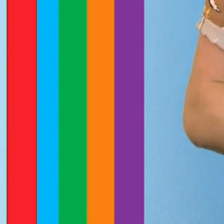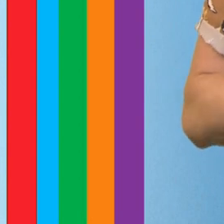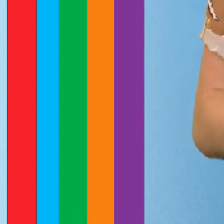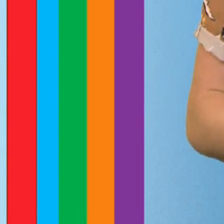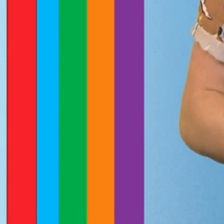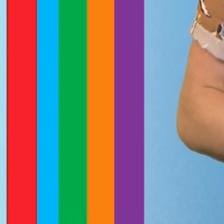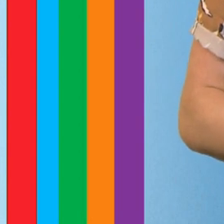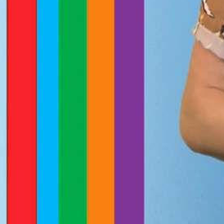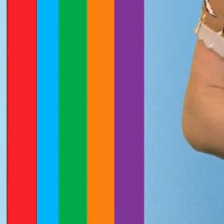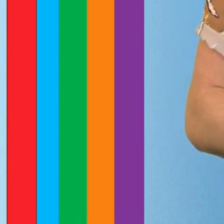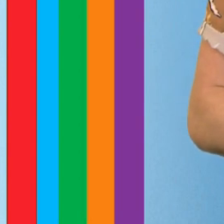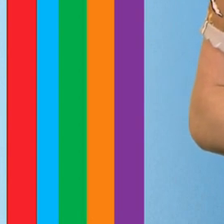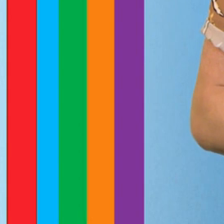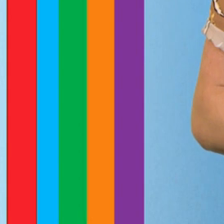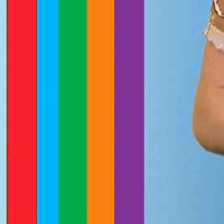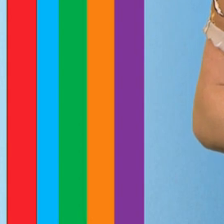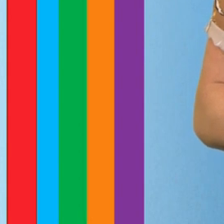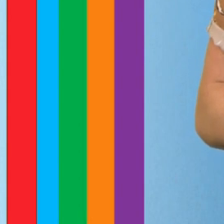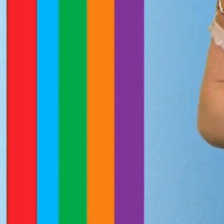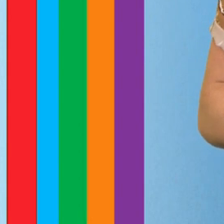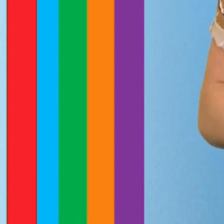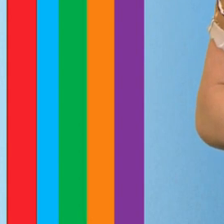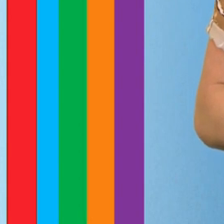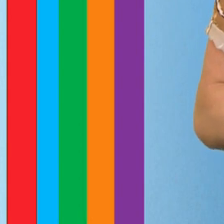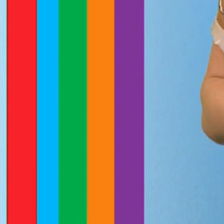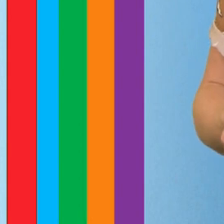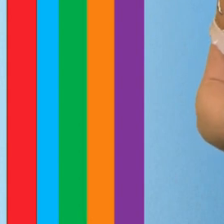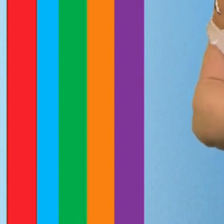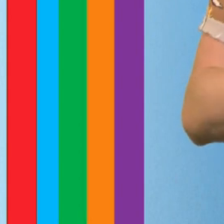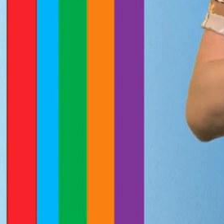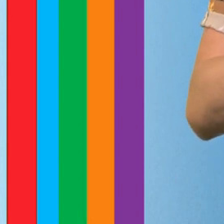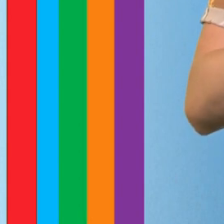So I'm looking forward to this maths lesson, because it features a puzzle that's new to me.